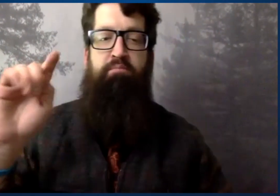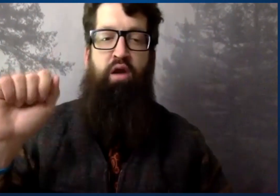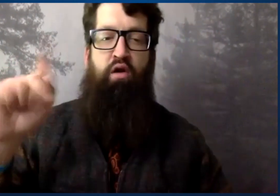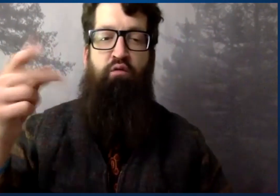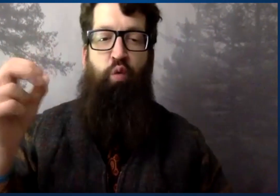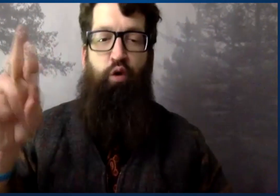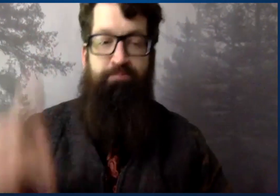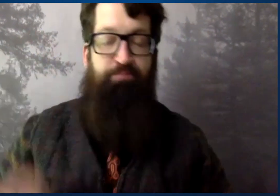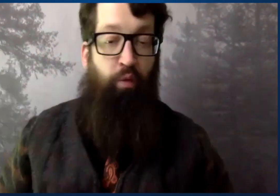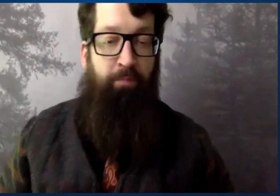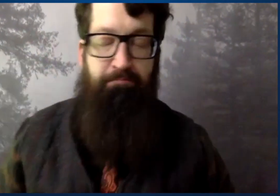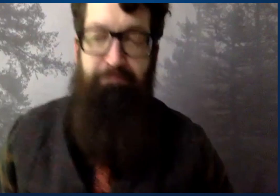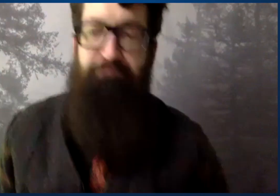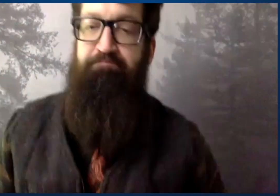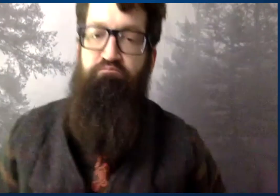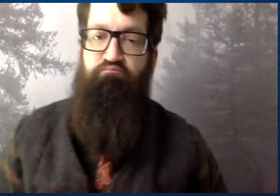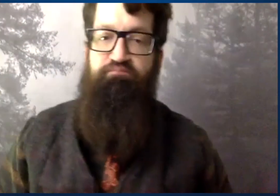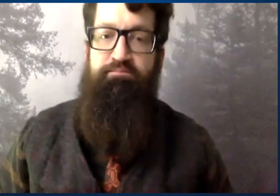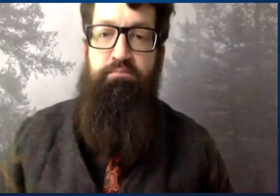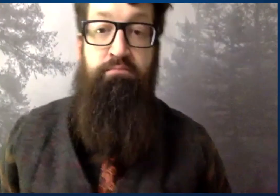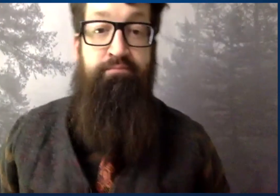It is a metaphor.